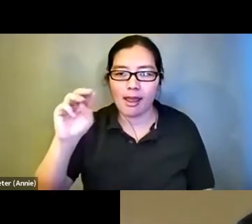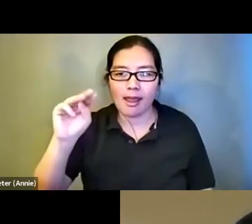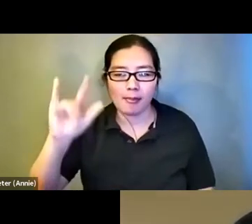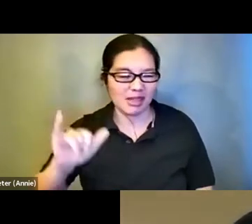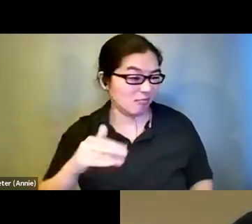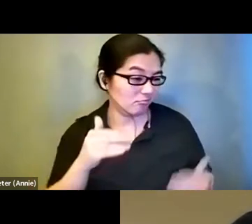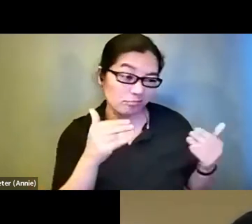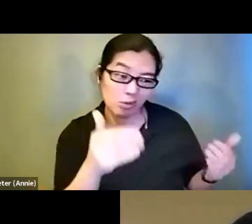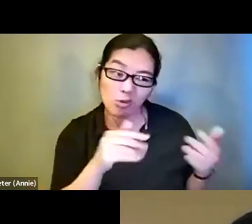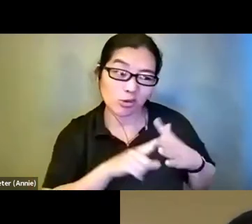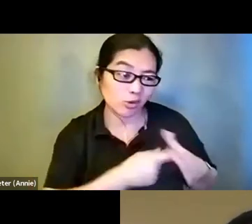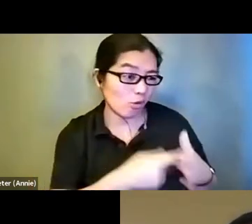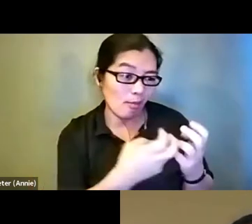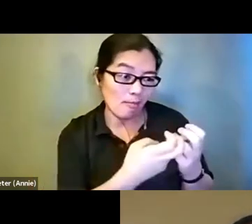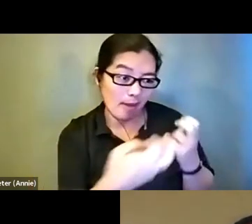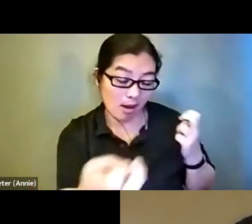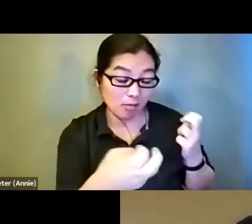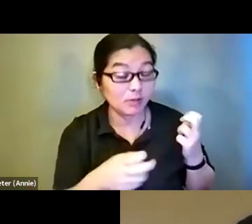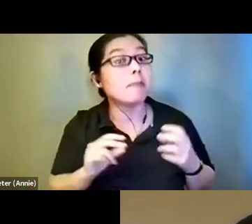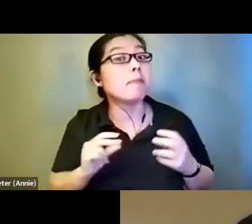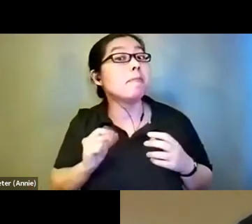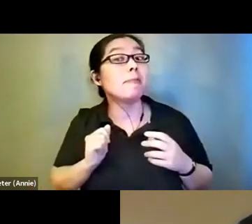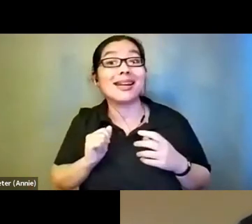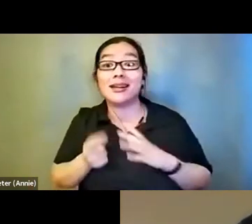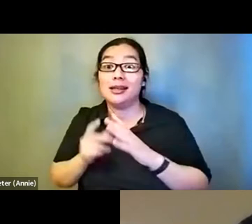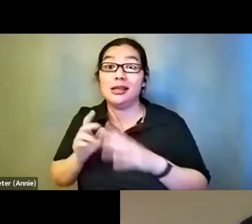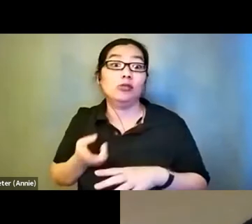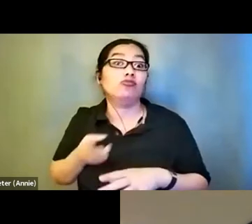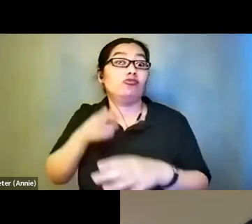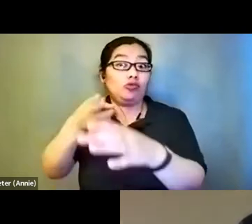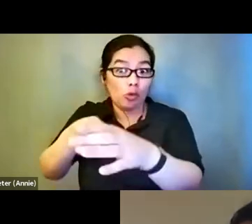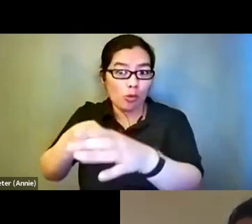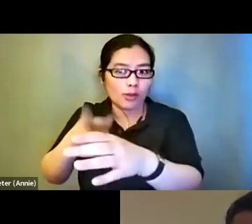with panel. As soon as he's on we'll let you know and we can catch him up with an